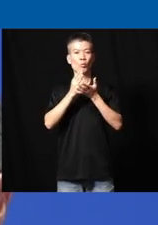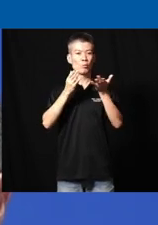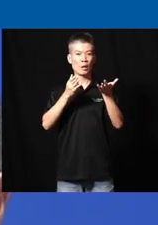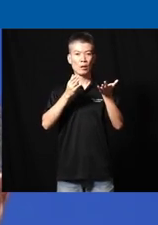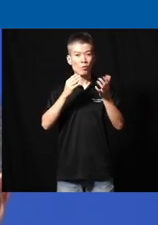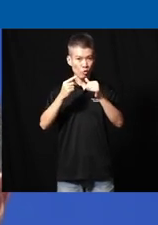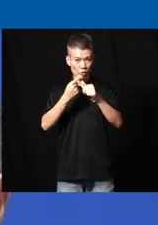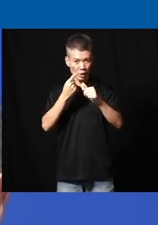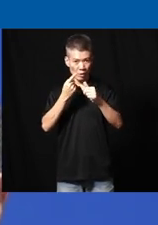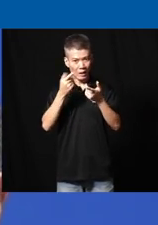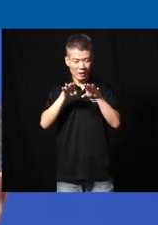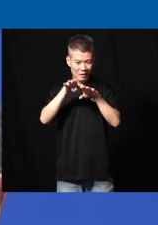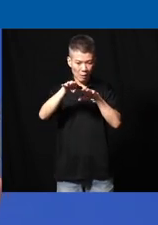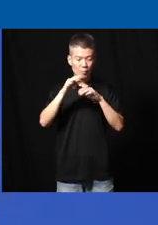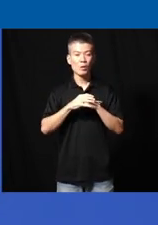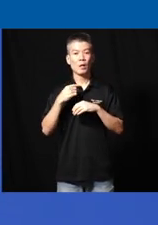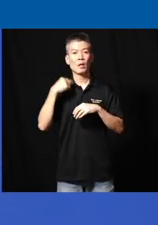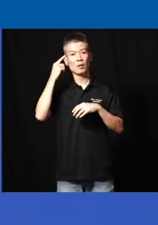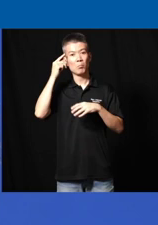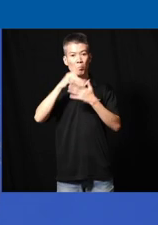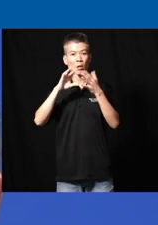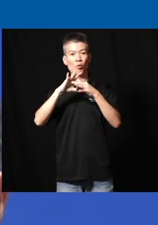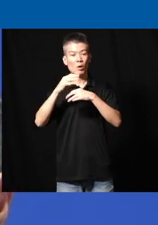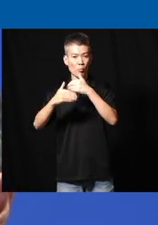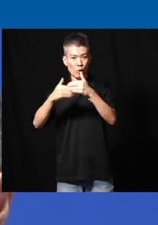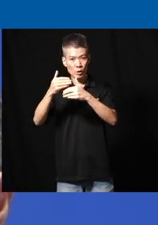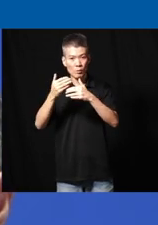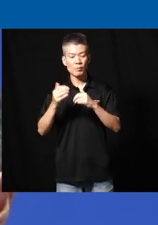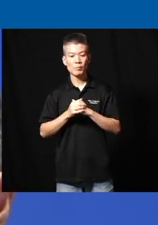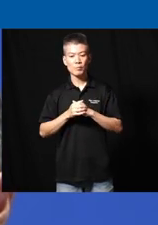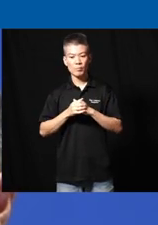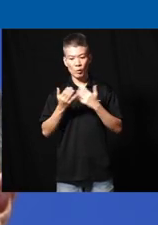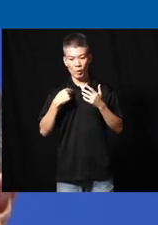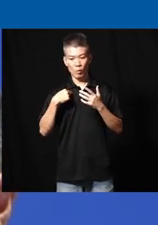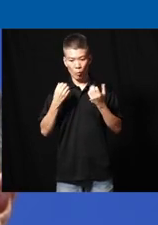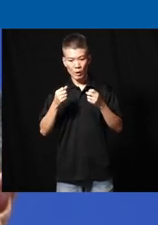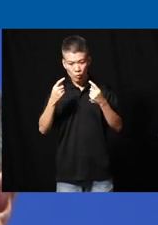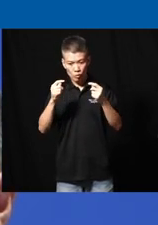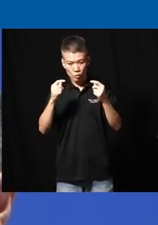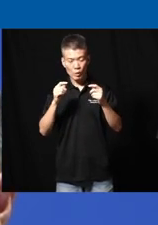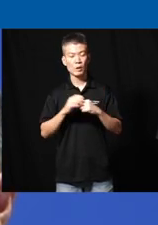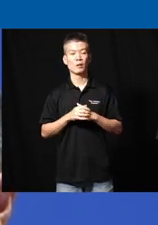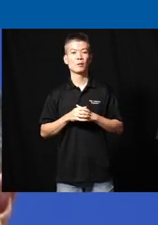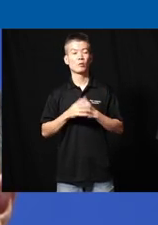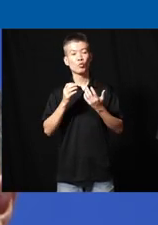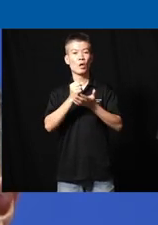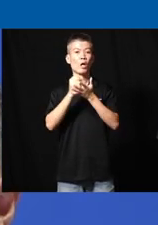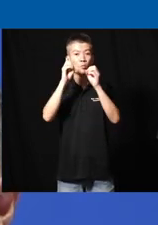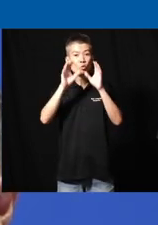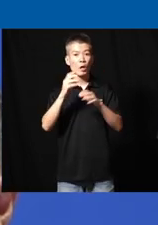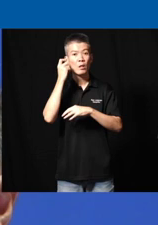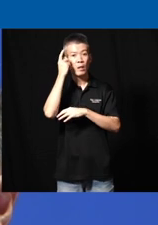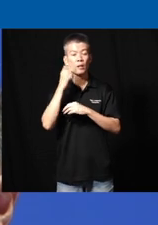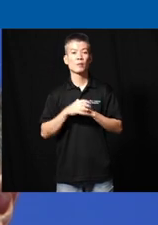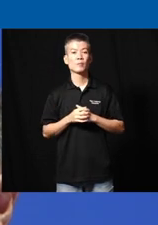first step so I think part of the process that what we want to try and help teachers understand